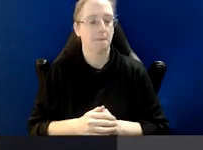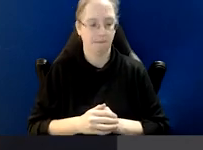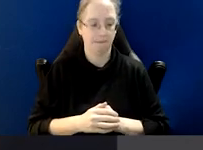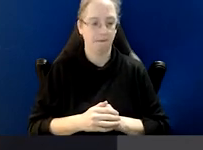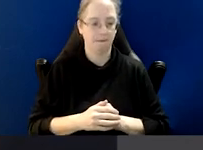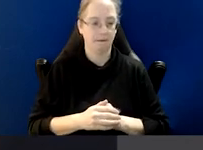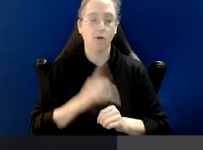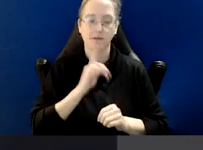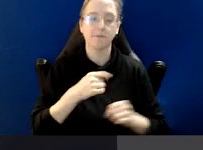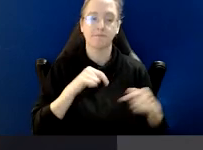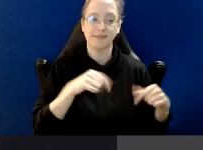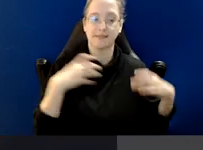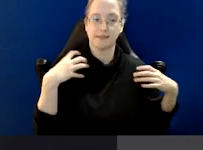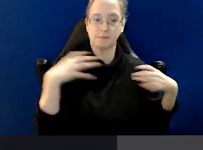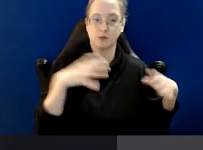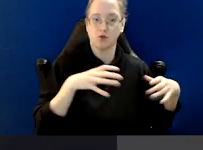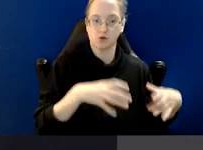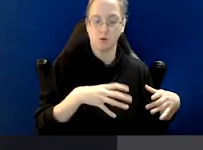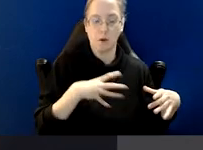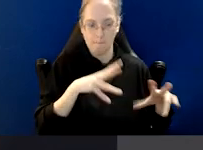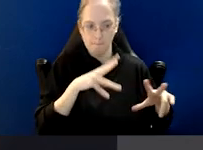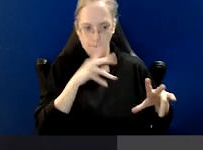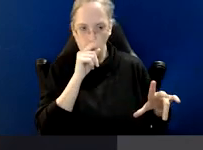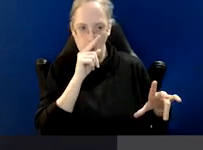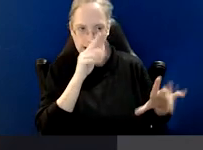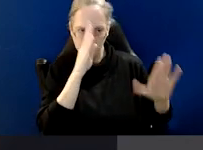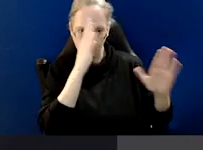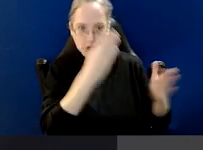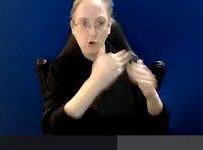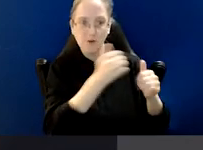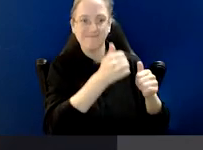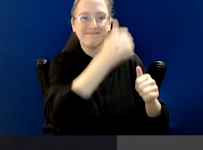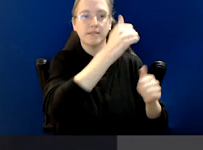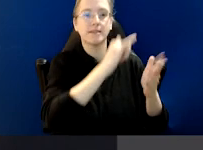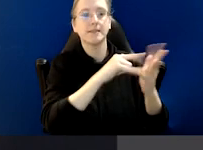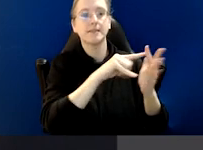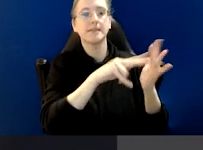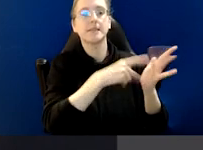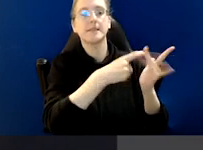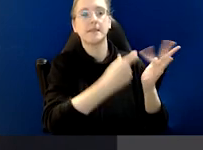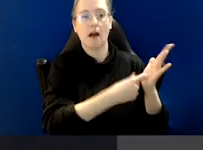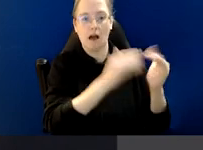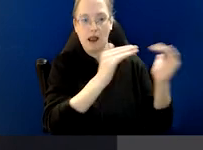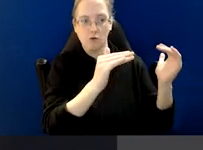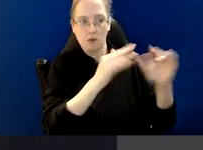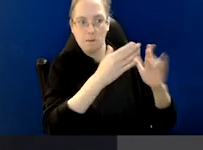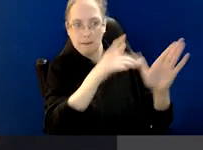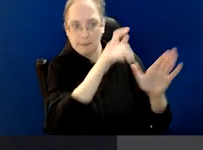So, as I've said elsewhere, the commission's more likely to be interested in matters involving senior public officials,